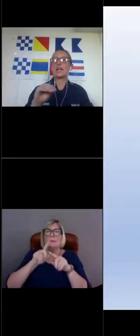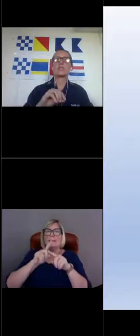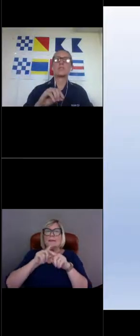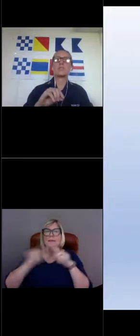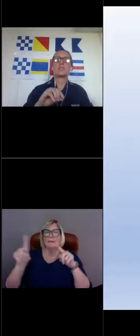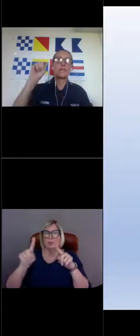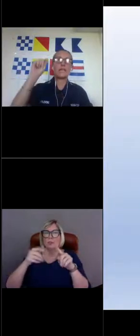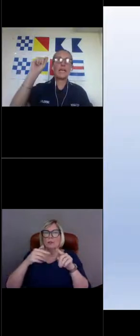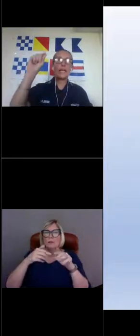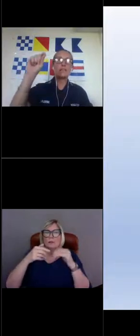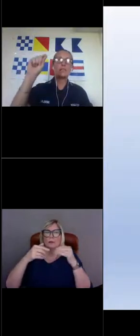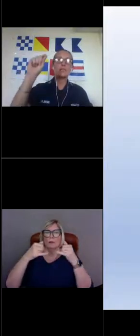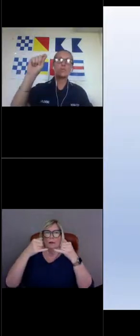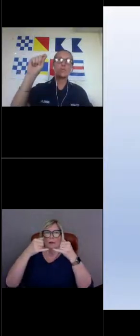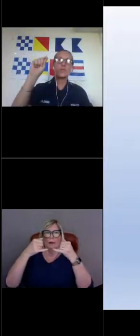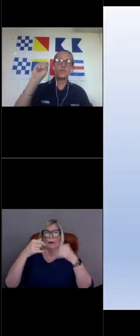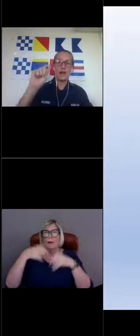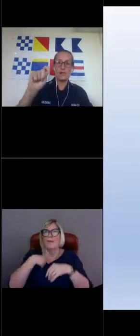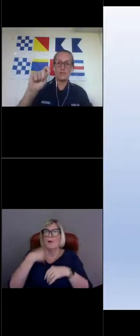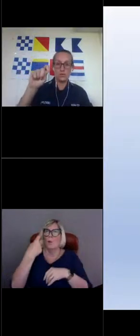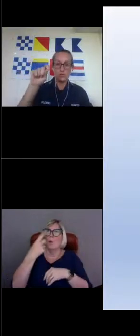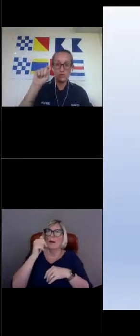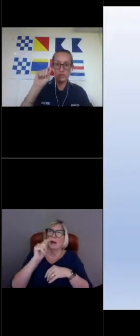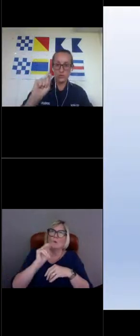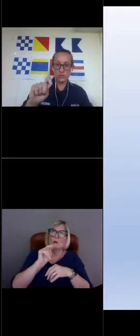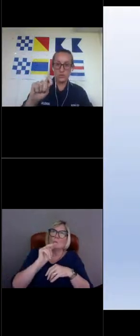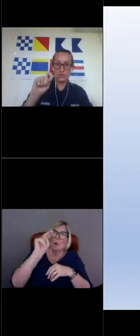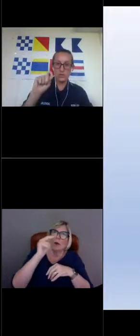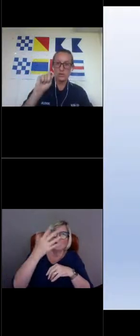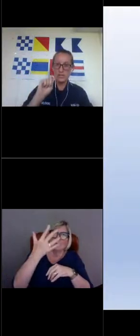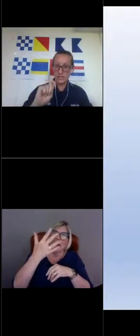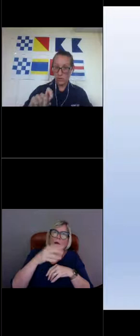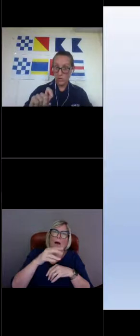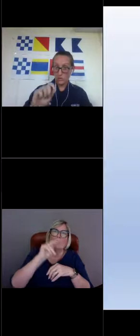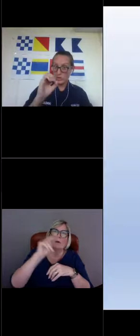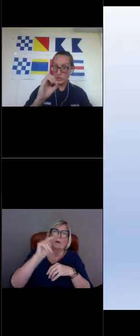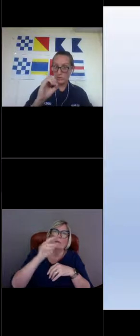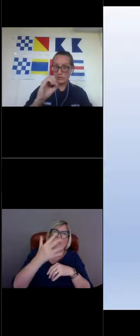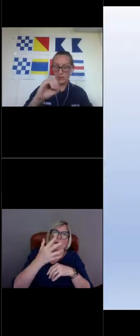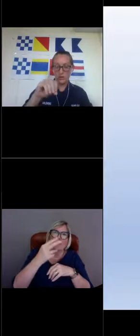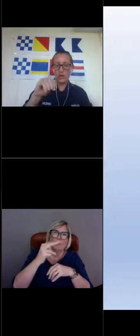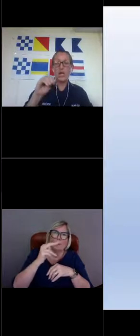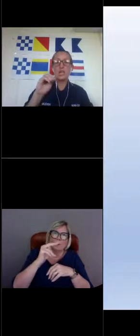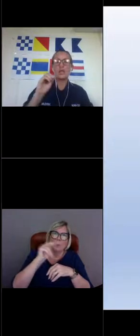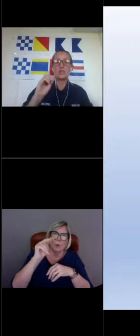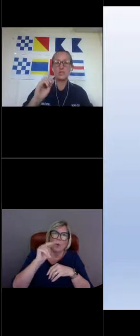and there's one at 8 North, 5 North, 2 North, the equator, which is 0,